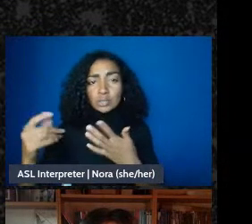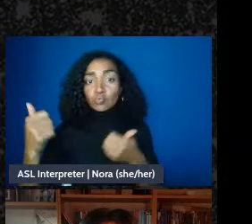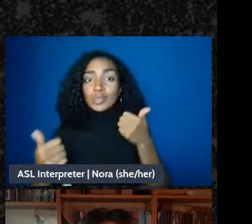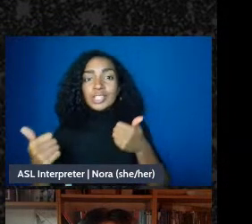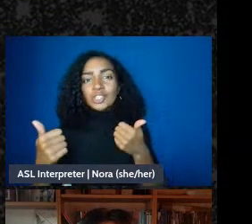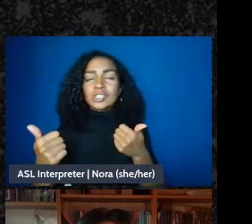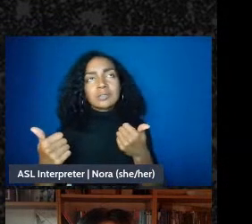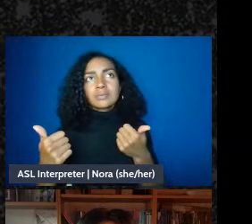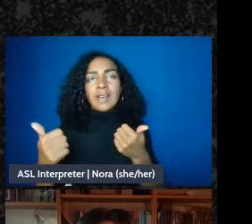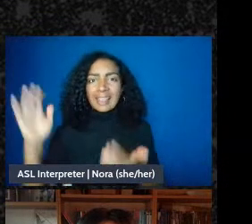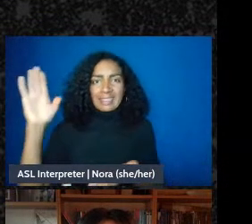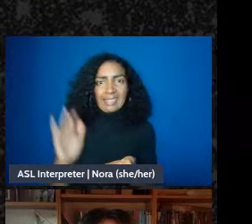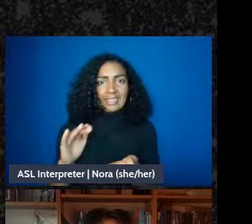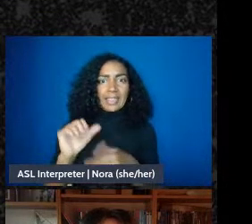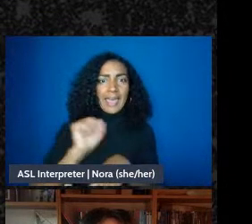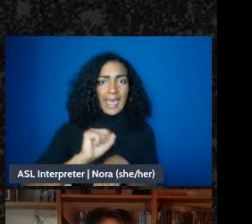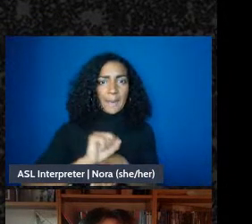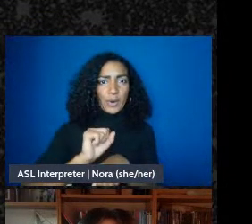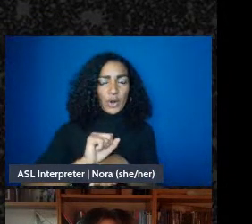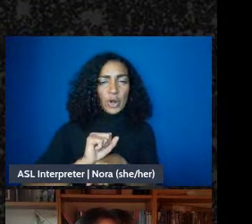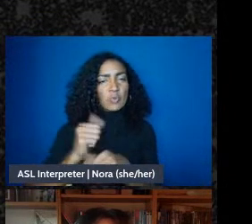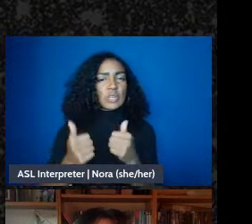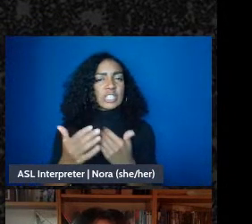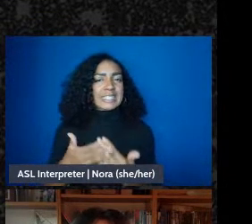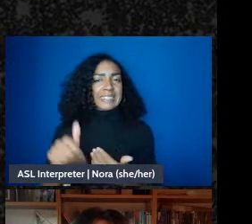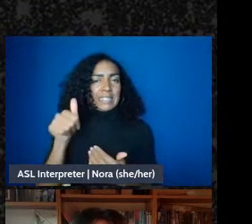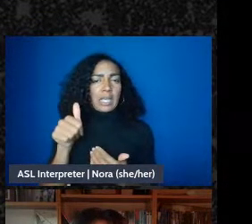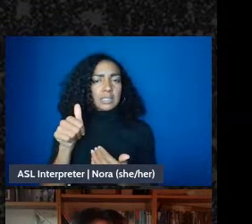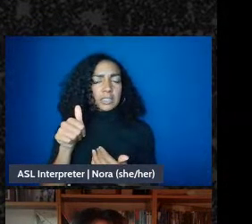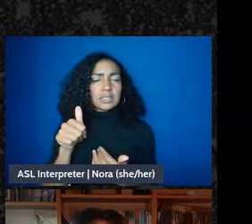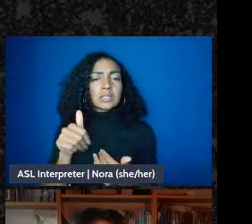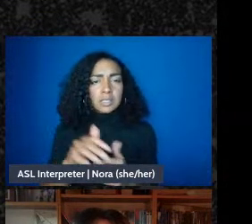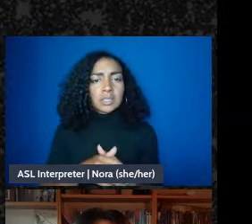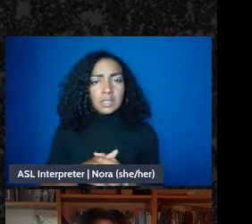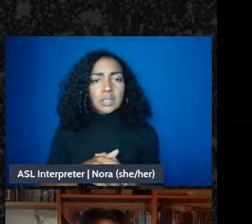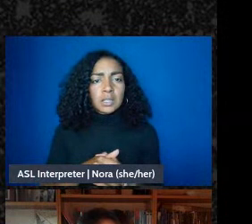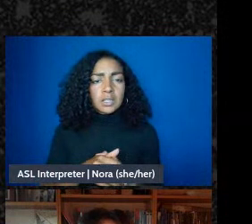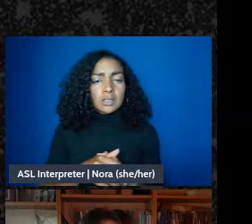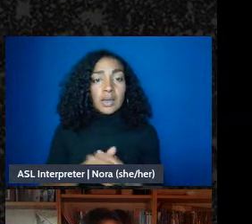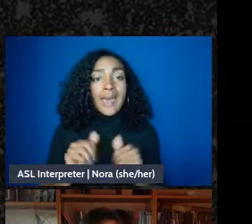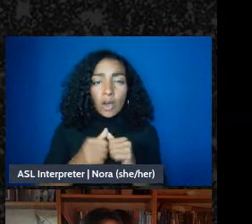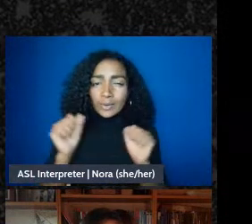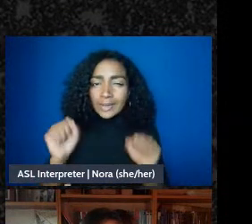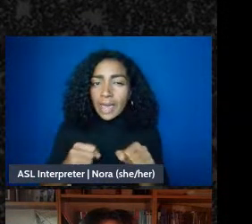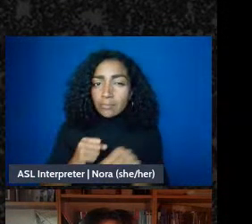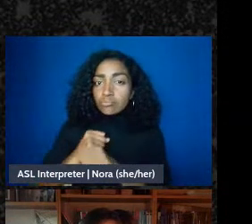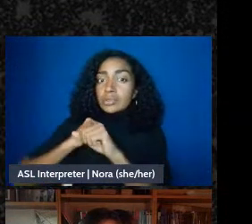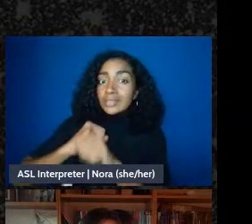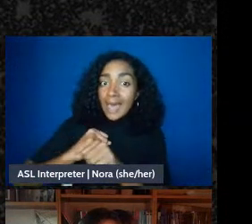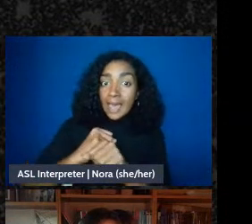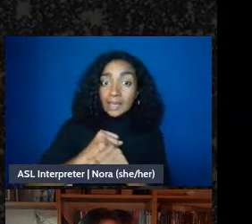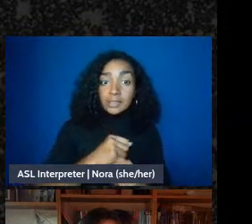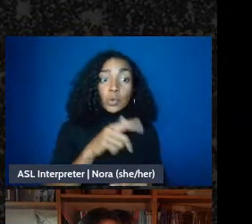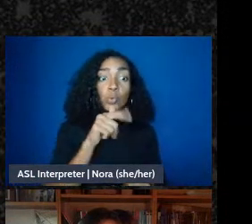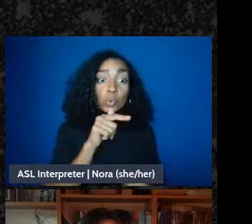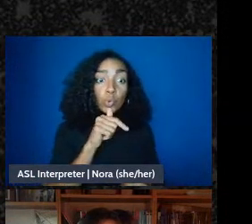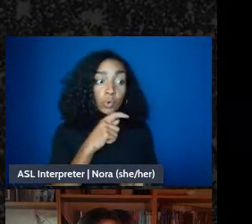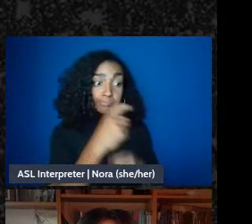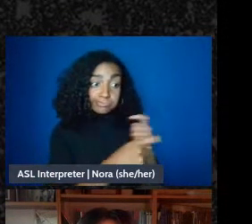labor how can we protect the identities of mutual aid recipients from the state? What